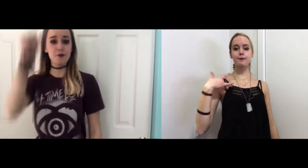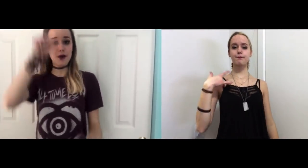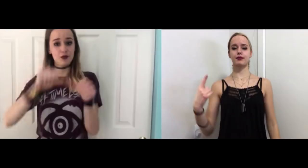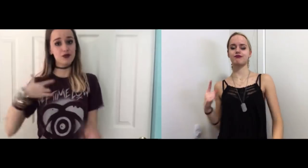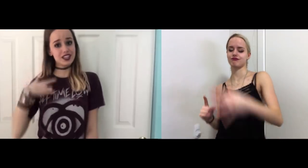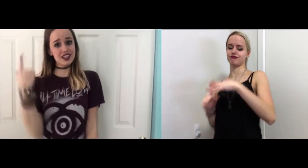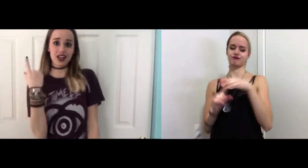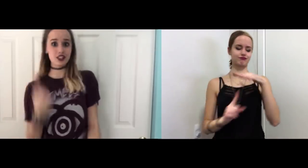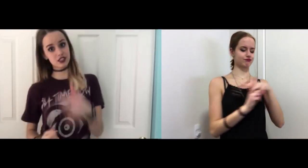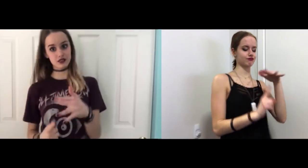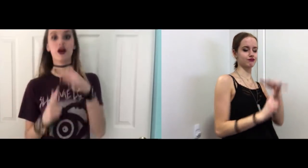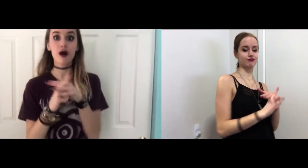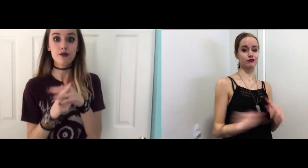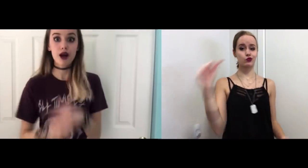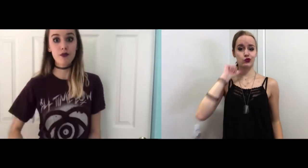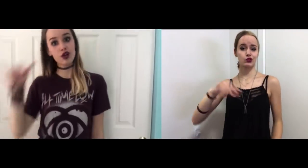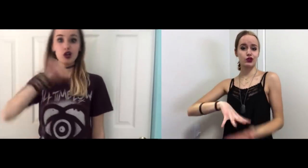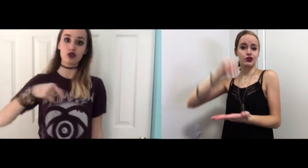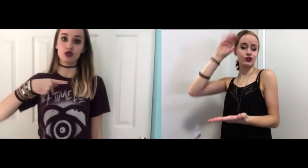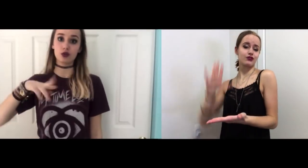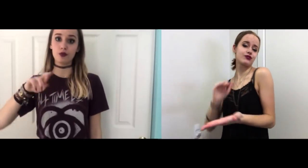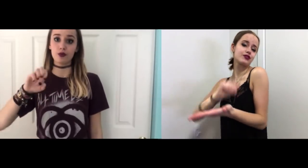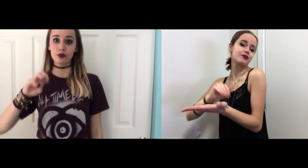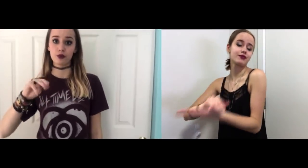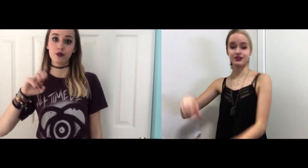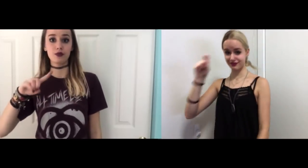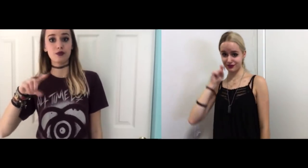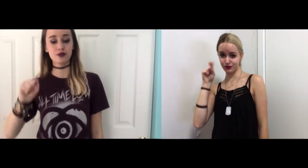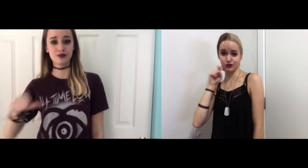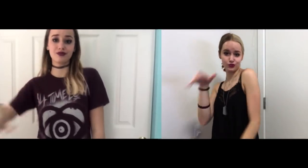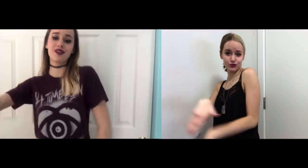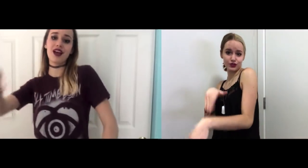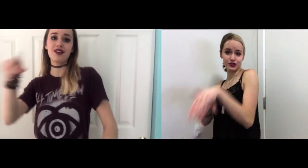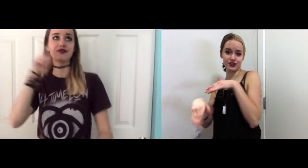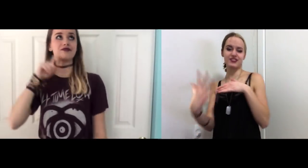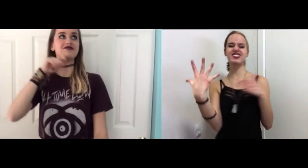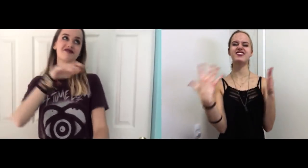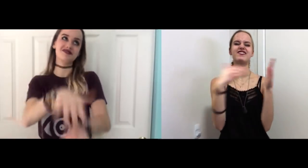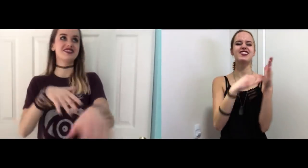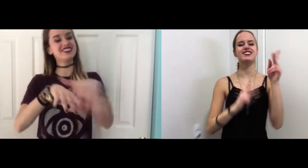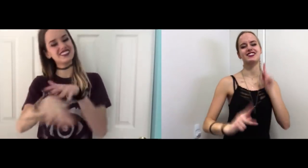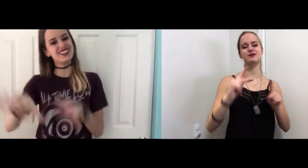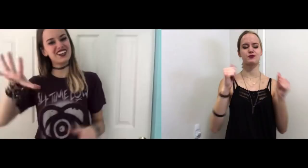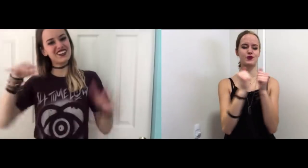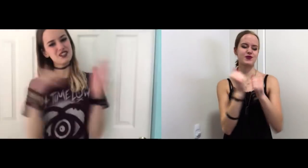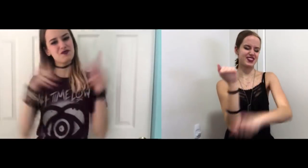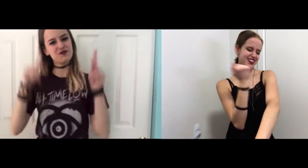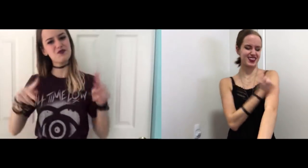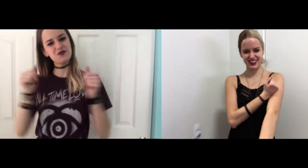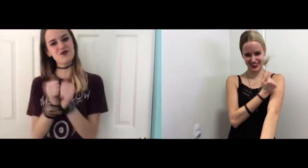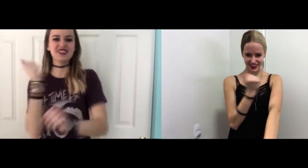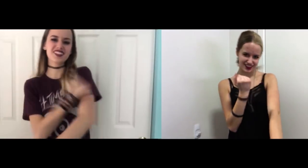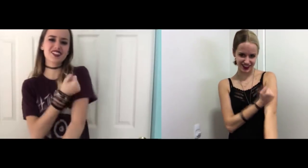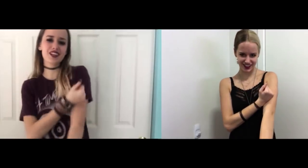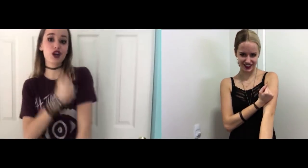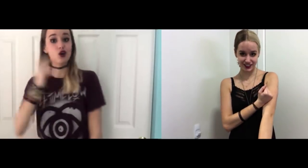Memories tend to just pop up, Drunk pre-meds and some rubber gloves 5,000 people with designer drugs,